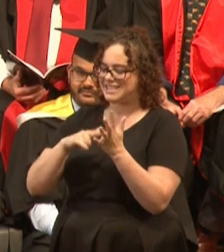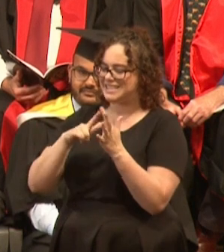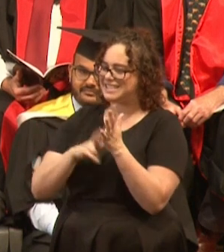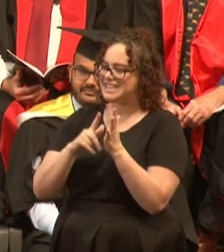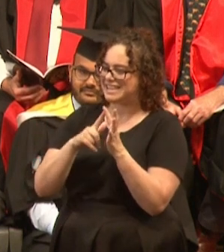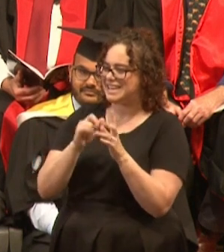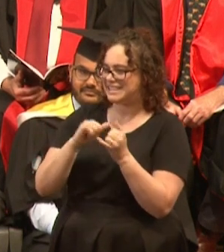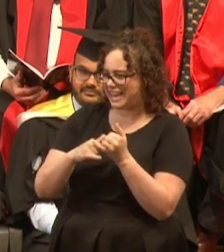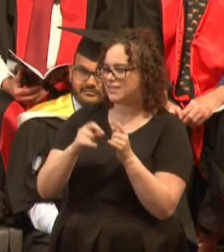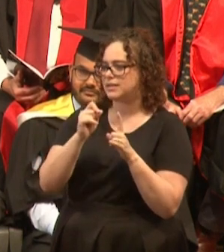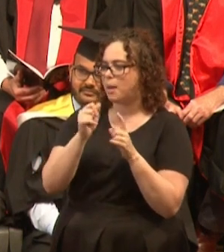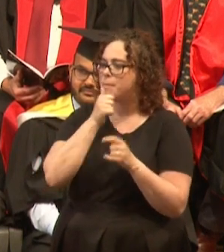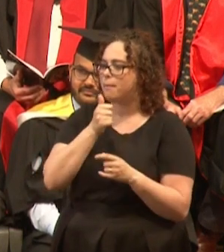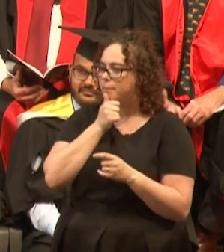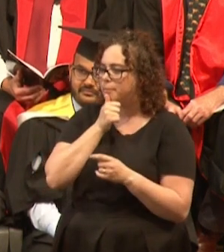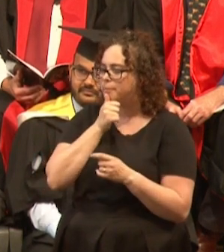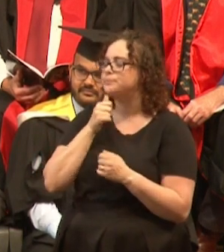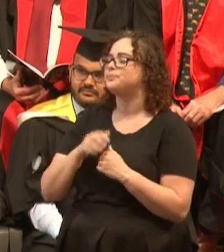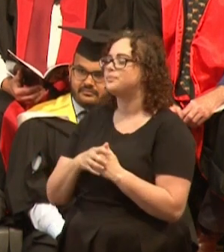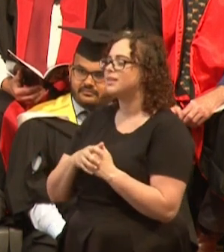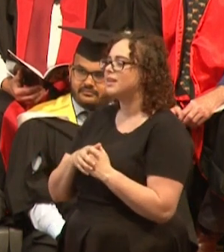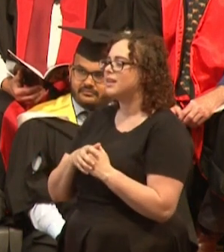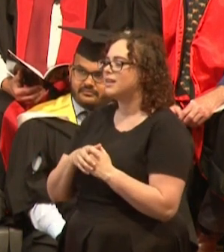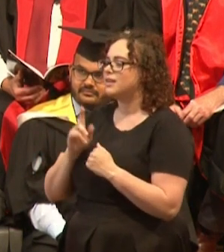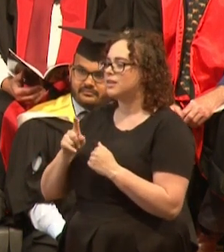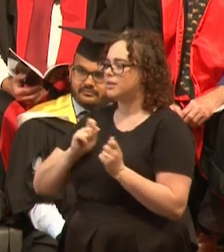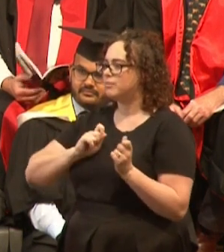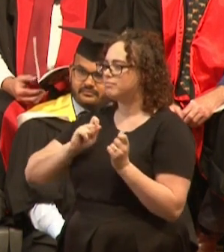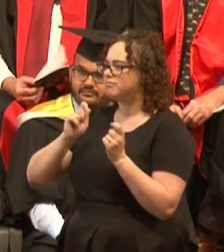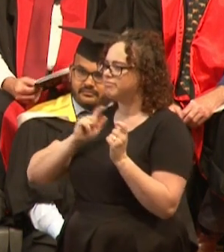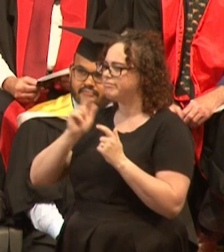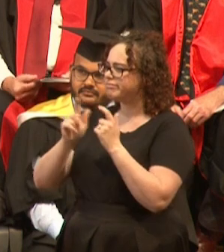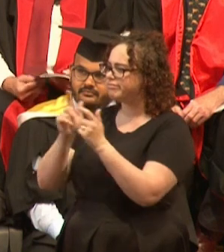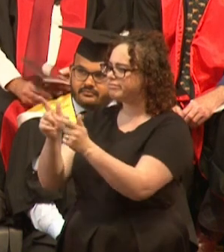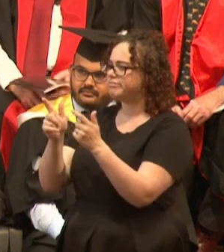They cleared a bit of dune out in the sticks up in Karrinyup, and they had five kids,